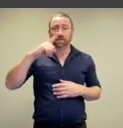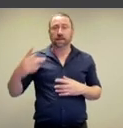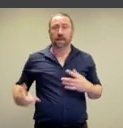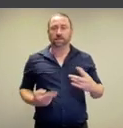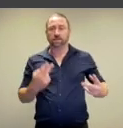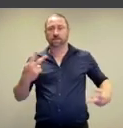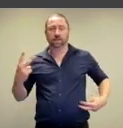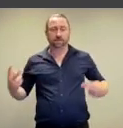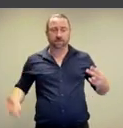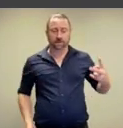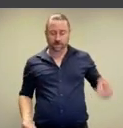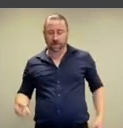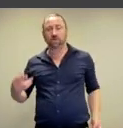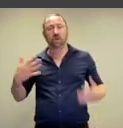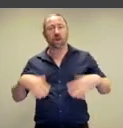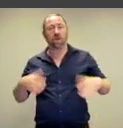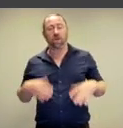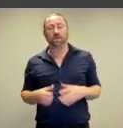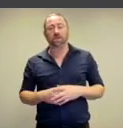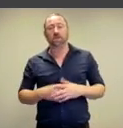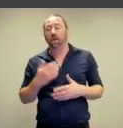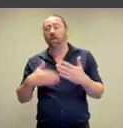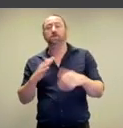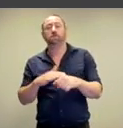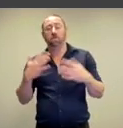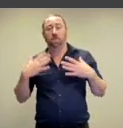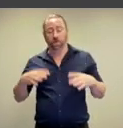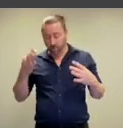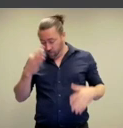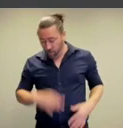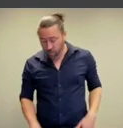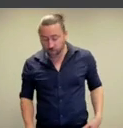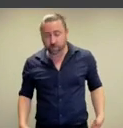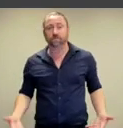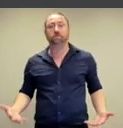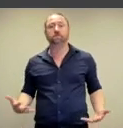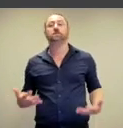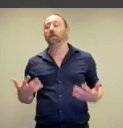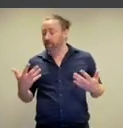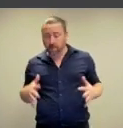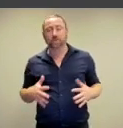by making cuts to her clothing. Eventually, all of her clothing is